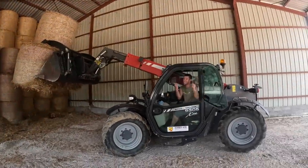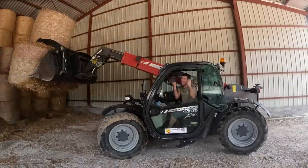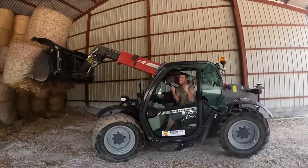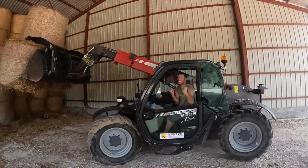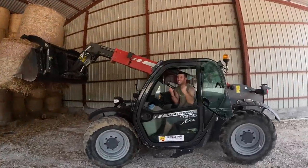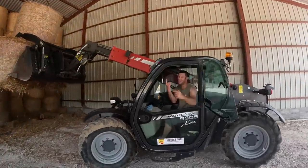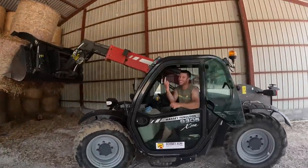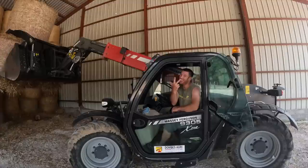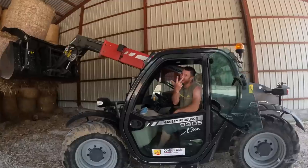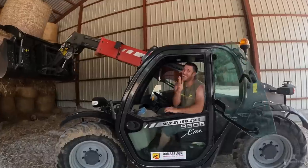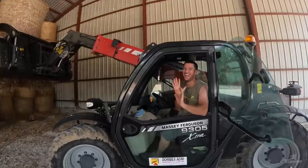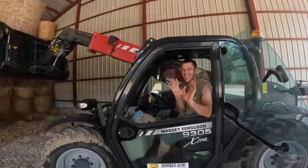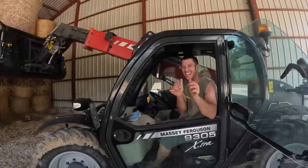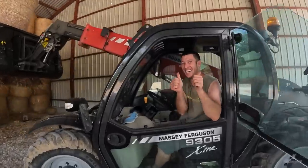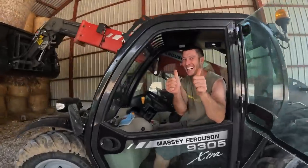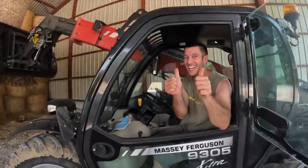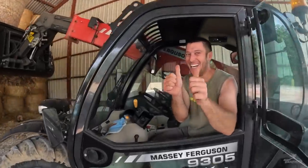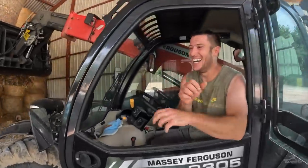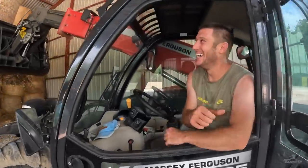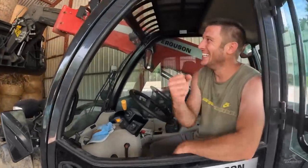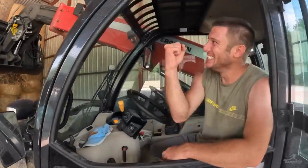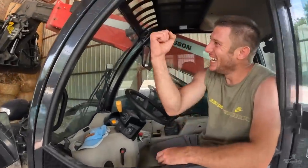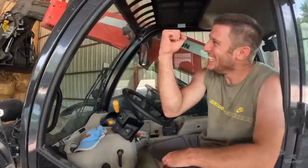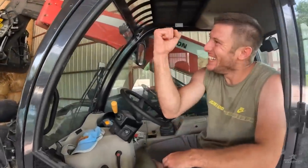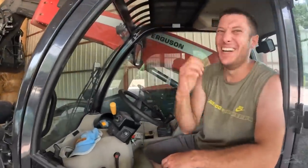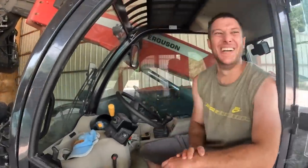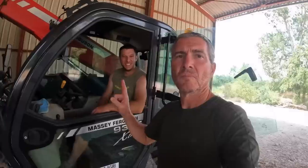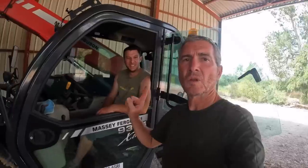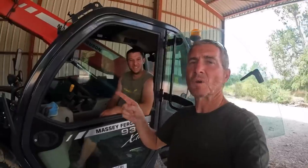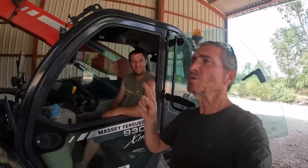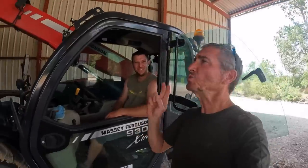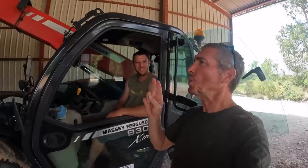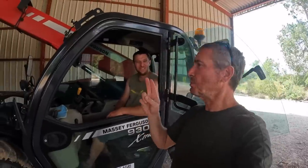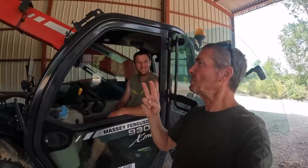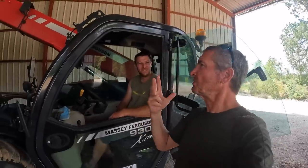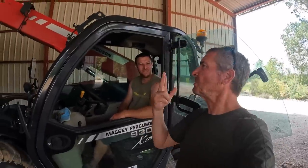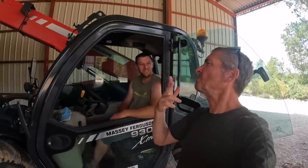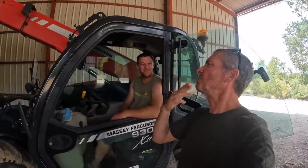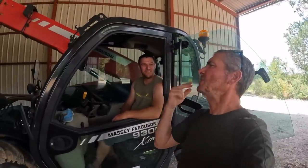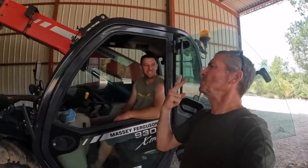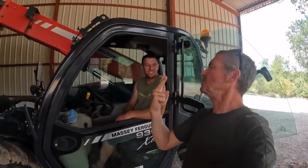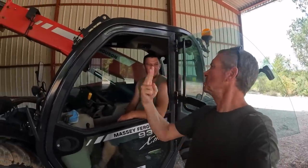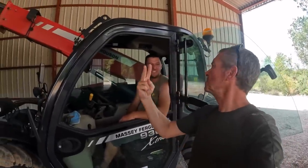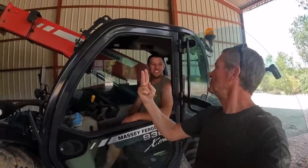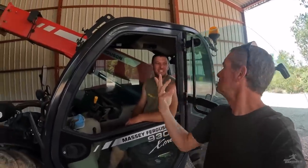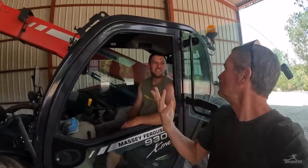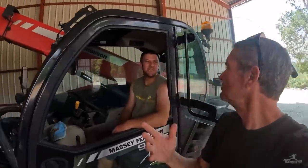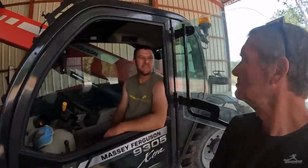Success, I can do three! When you’re getting the job done, is it better to just do two at a time?